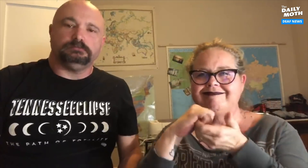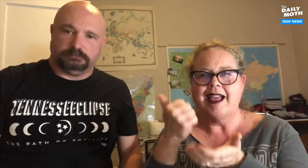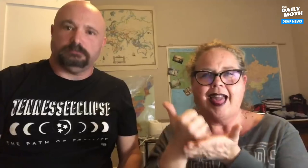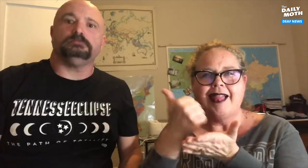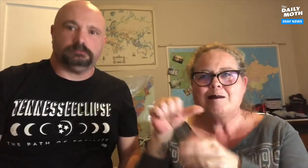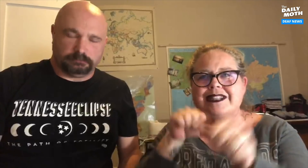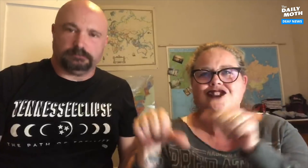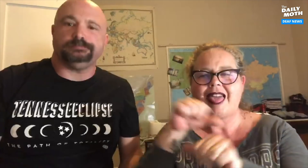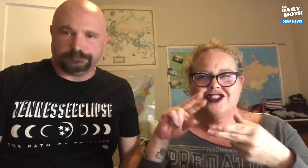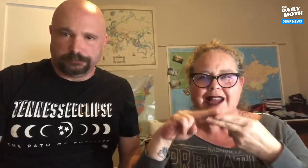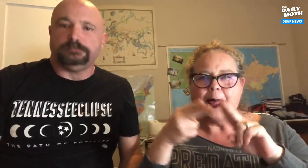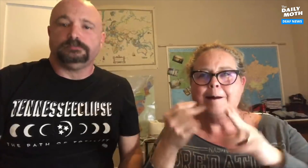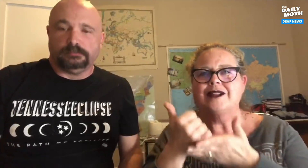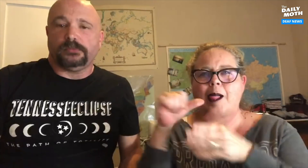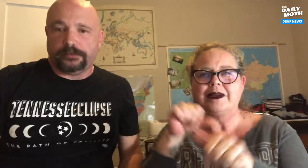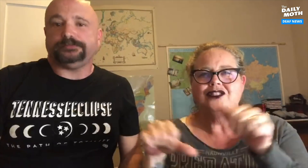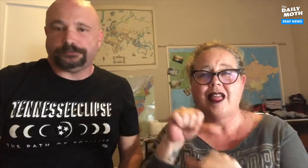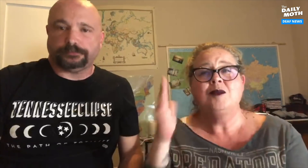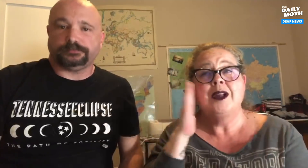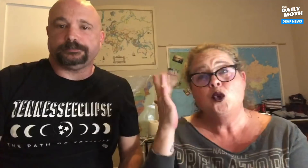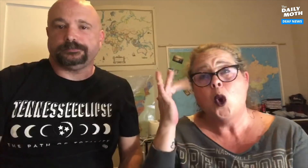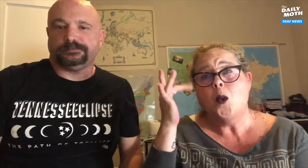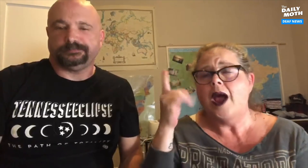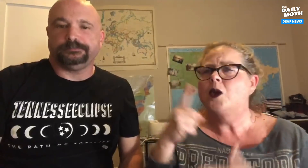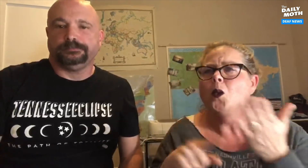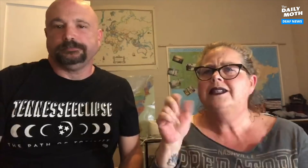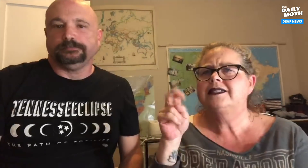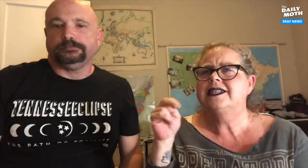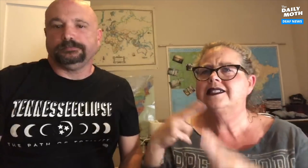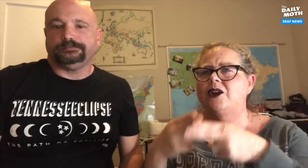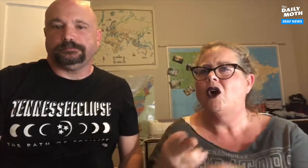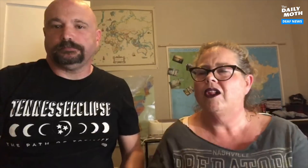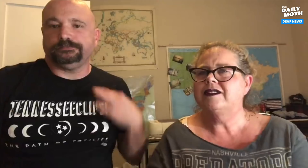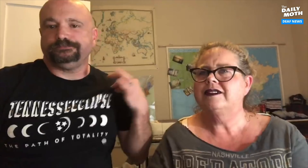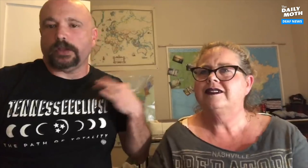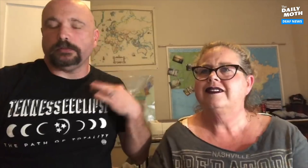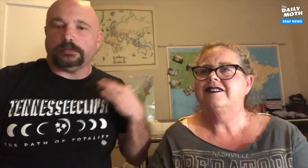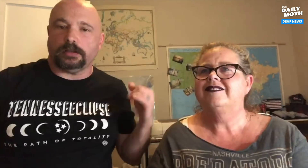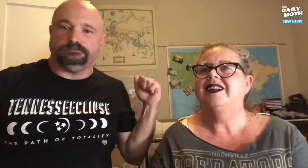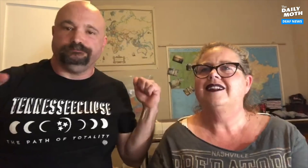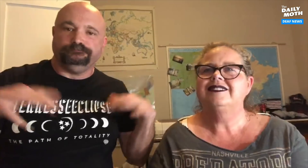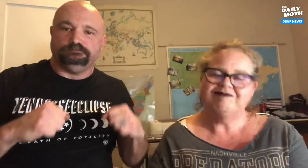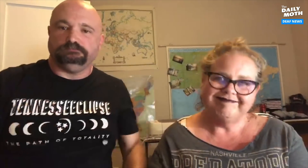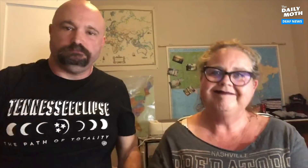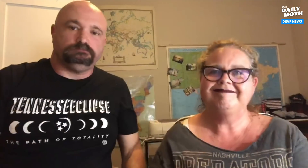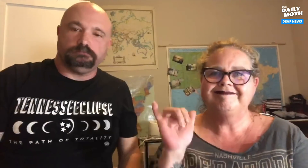together to help each other. Neighbors helped each other. You know why? What is Tennessee called? Volunteers. They all came over.